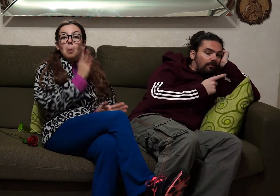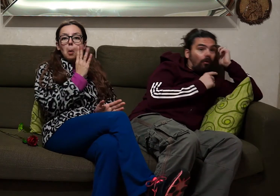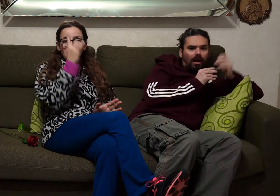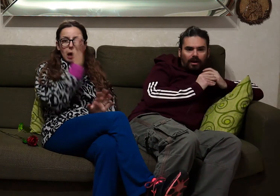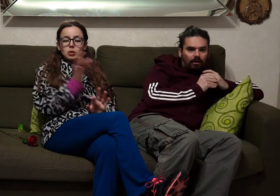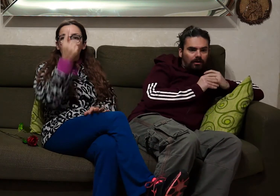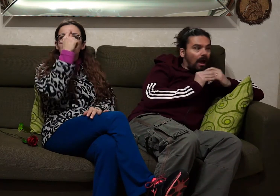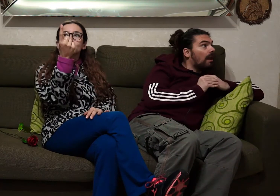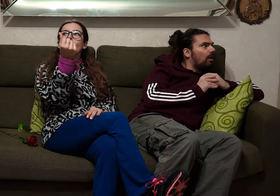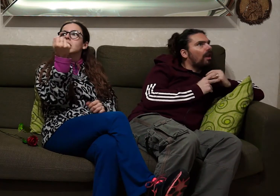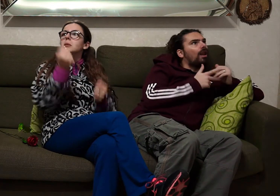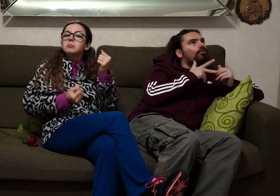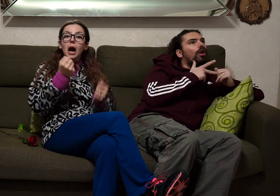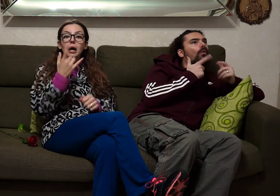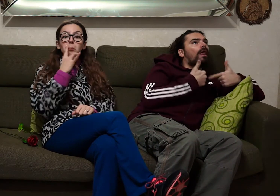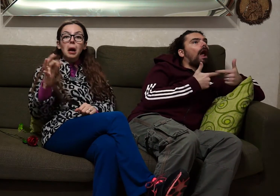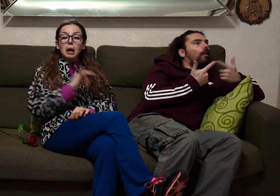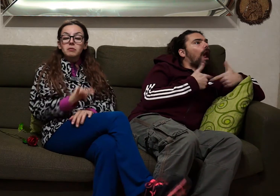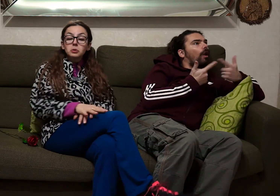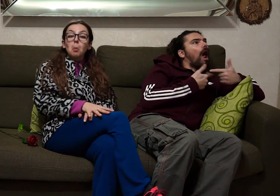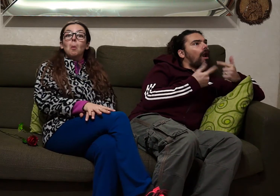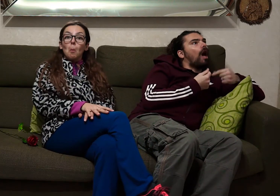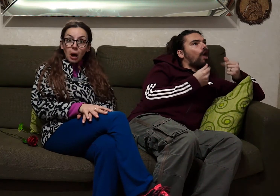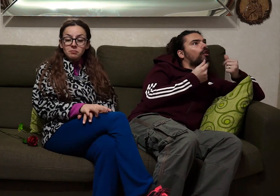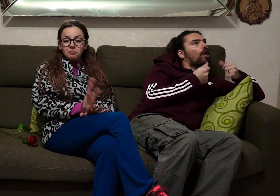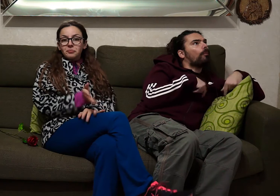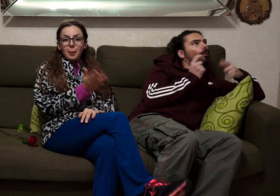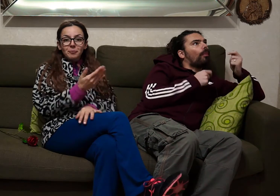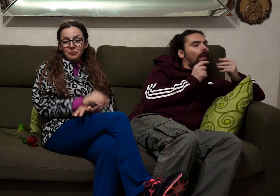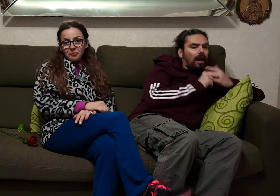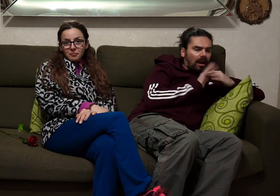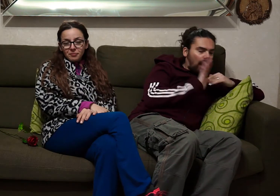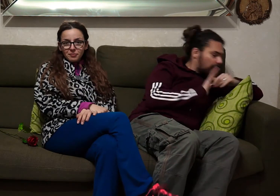but. men don't understand anything they just think about money and cars - do you want the ring? women always think about money and gifts. do you want the ring? wait ...